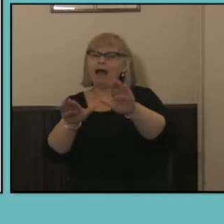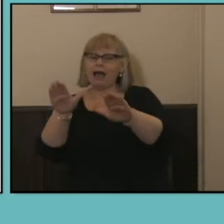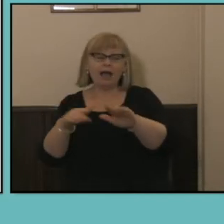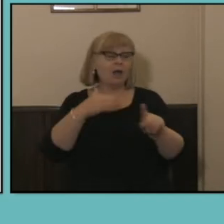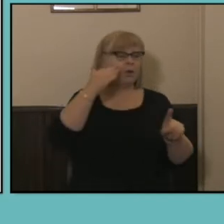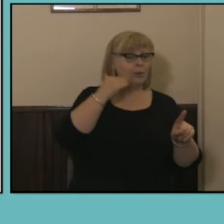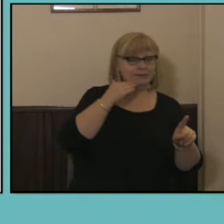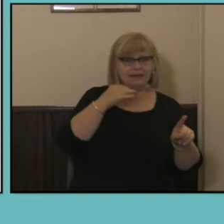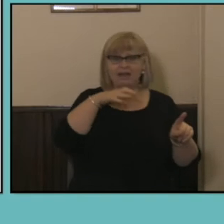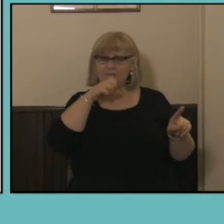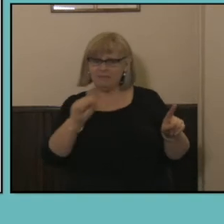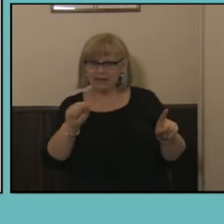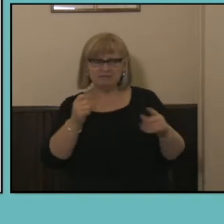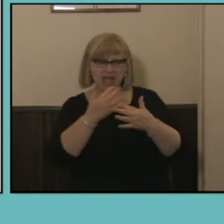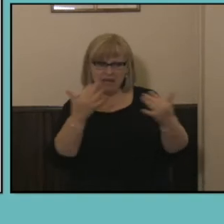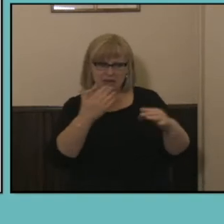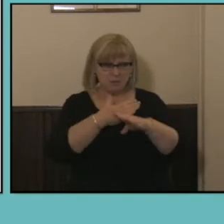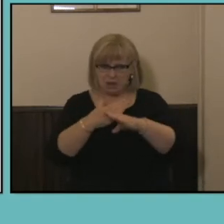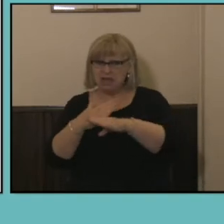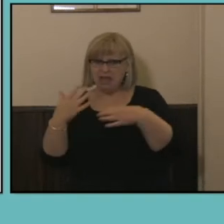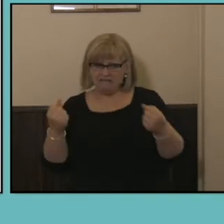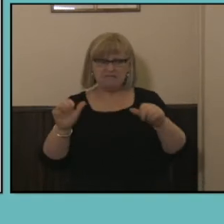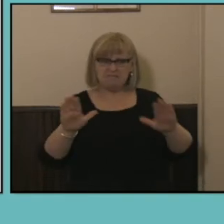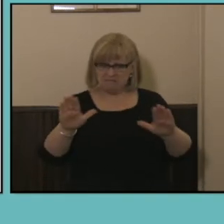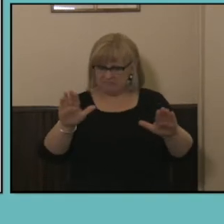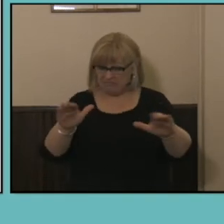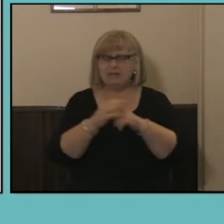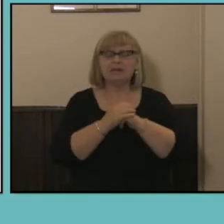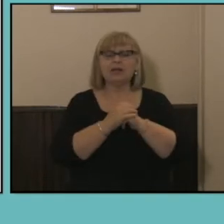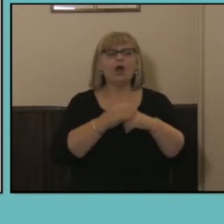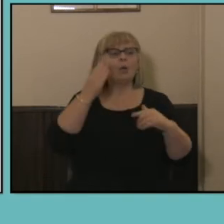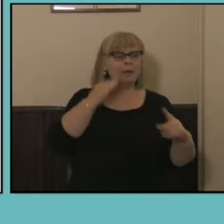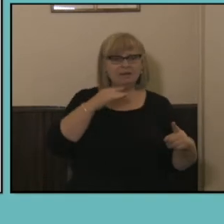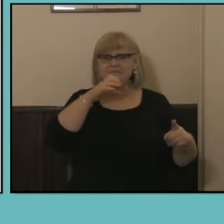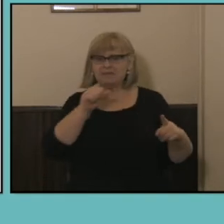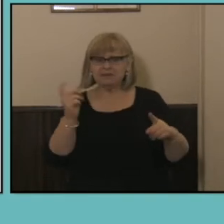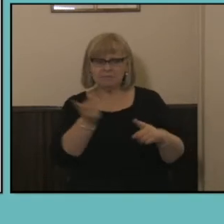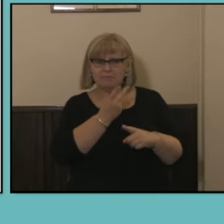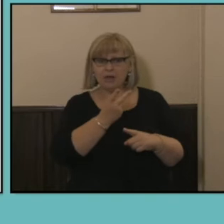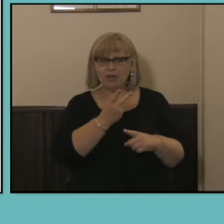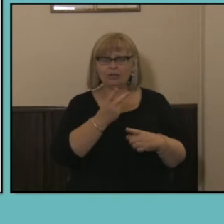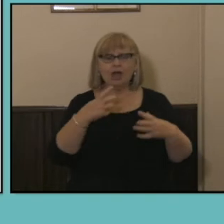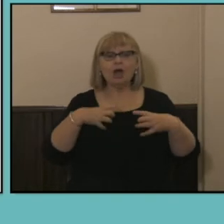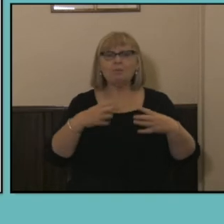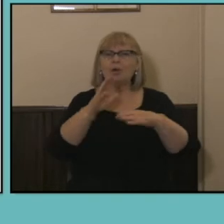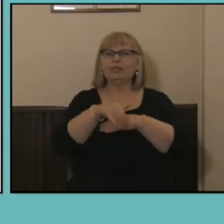men in the labor market, with both women and men more than 70 percent employed